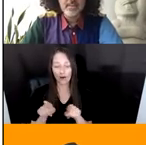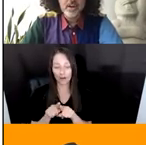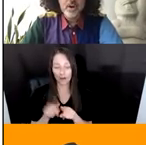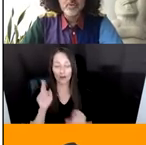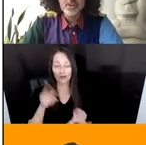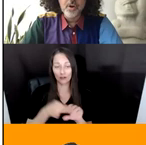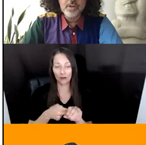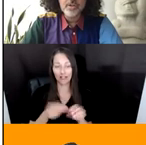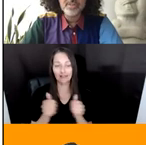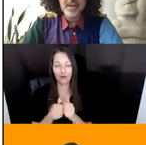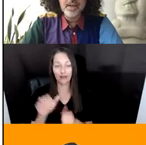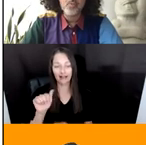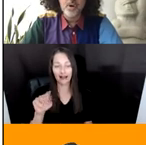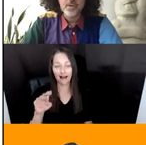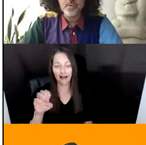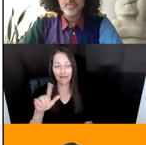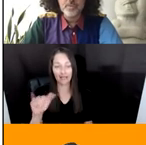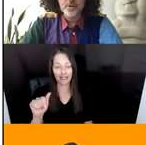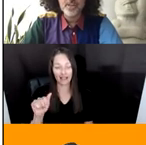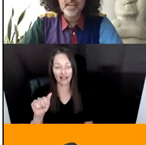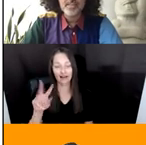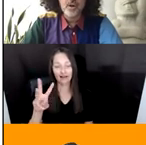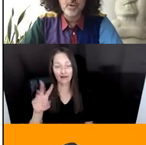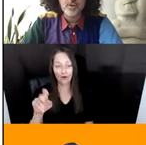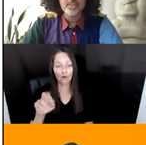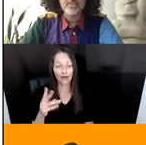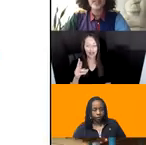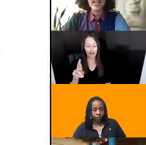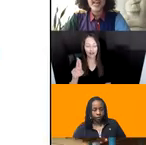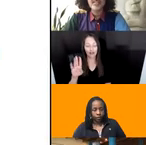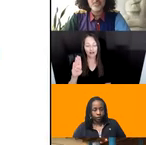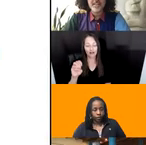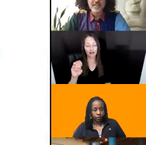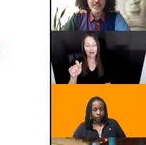WHO IS AN ARTIST WHO HAS MADE WORK WITH EMERGING TECHNOLOGIES FOR THE LAST 20 YEARS.